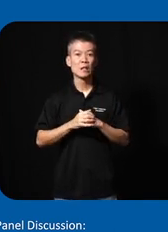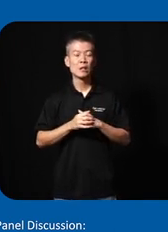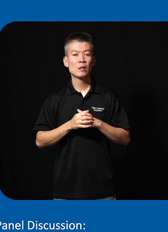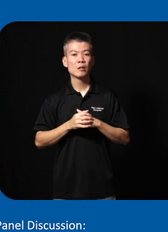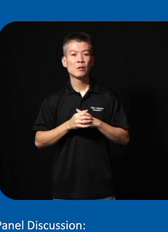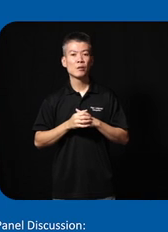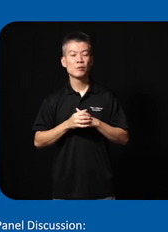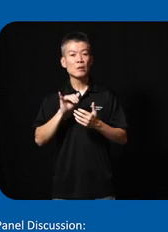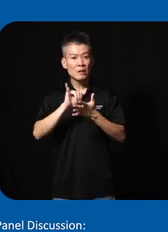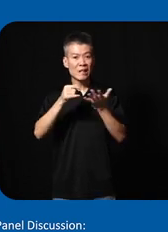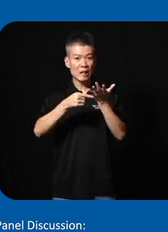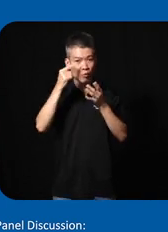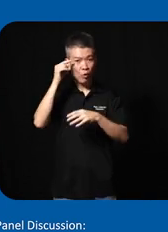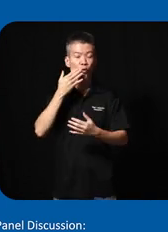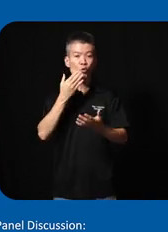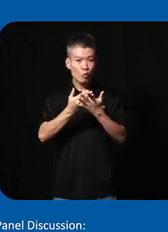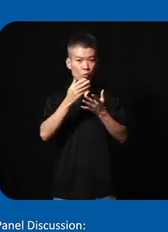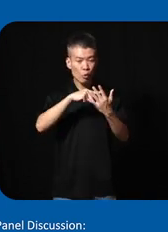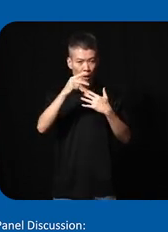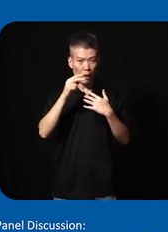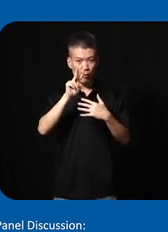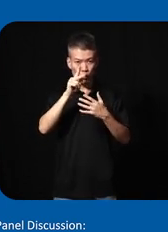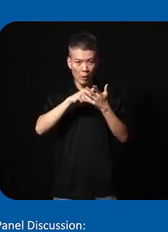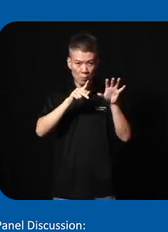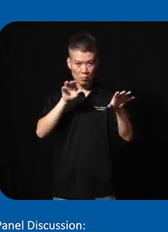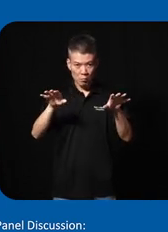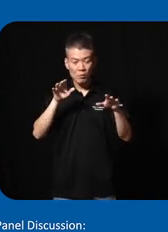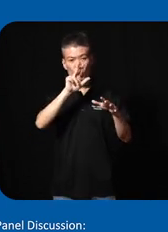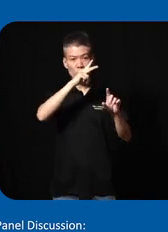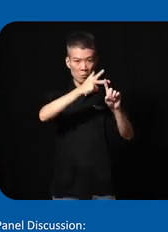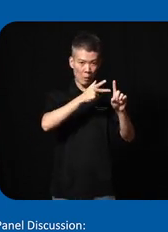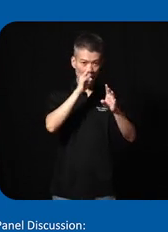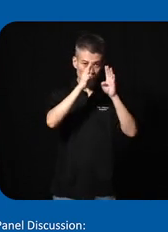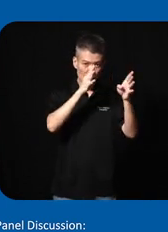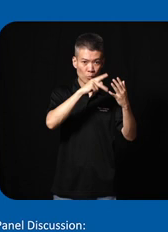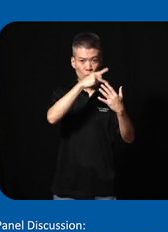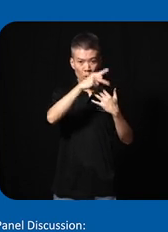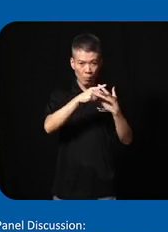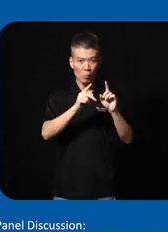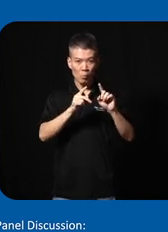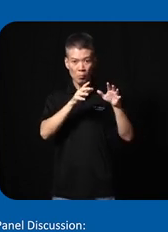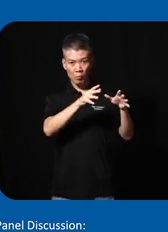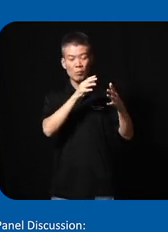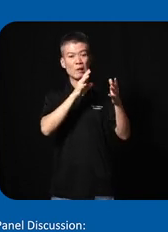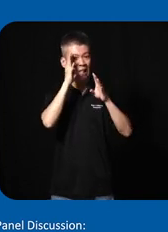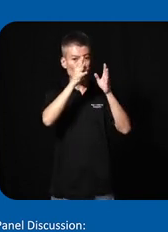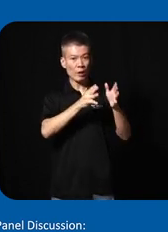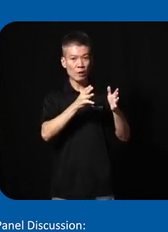so the tech for good program has two parts the three Monon Innovation program where innovators